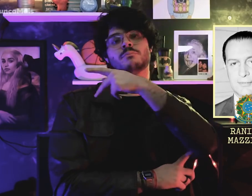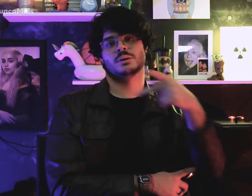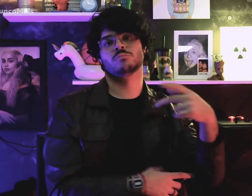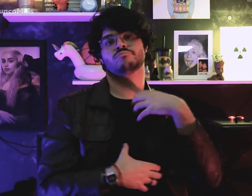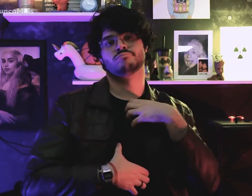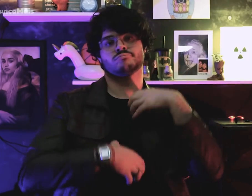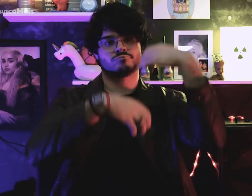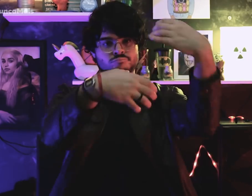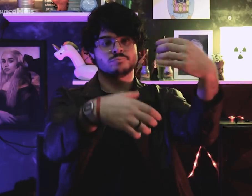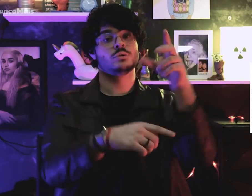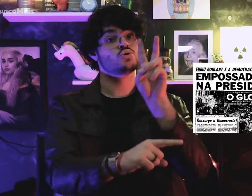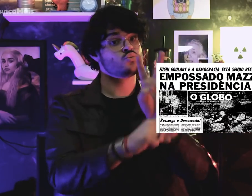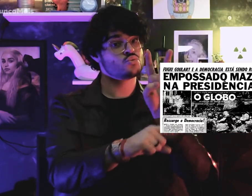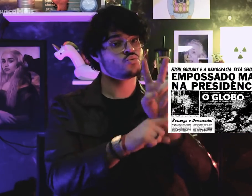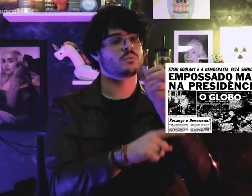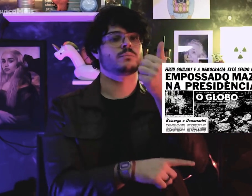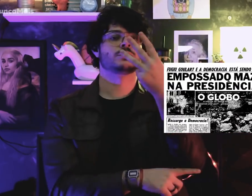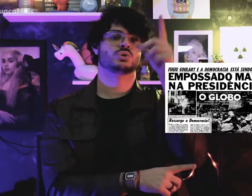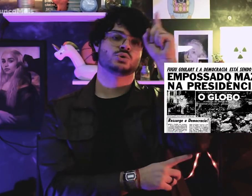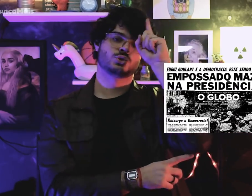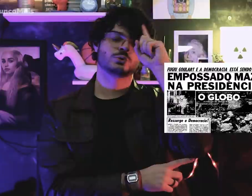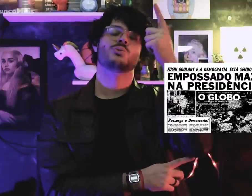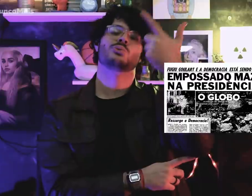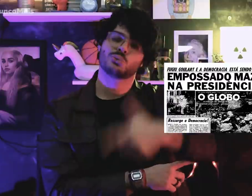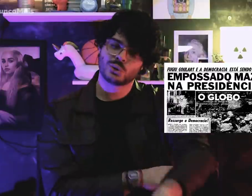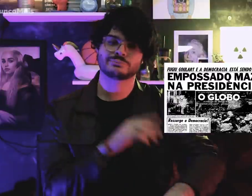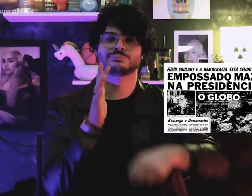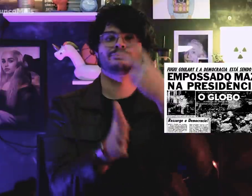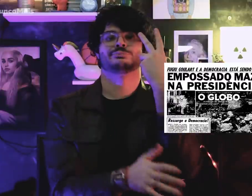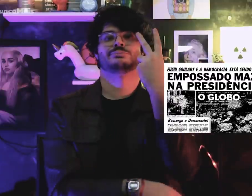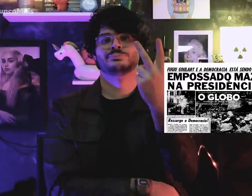He was president for only 13 days, for the second time.